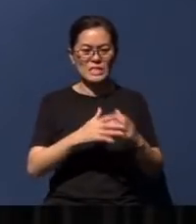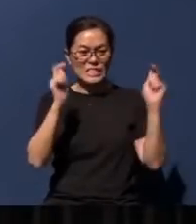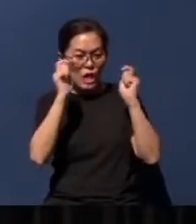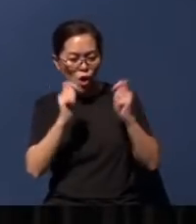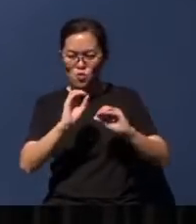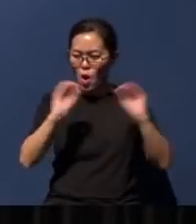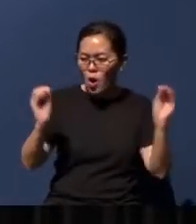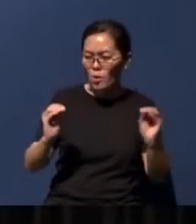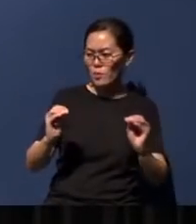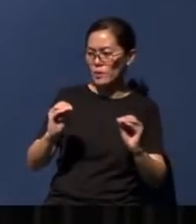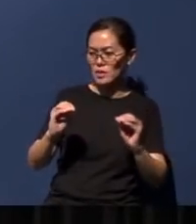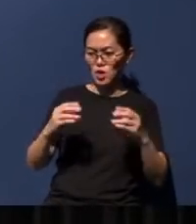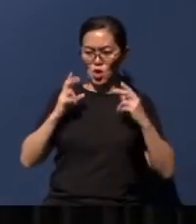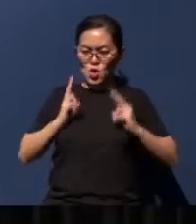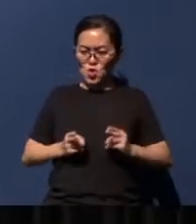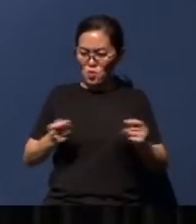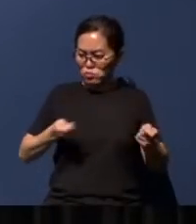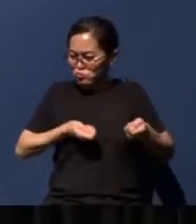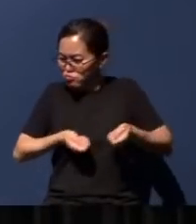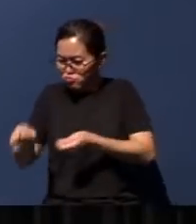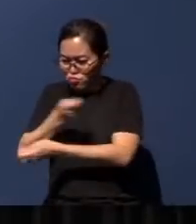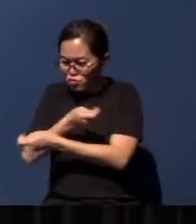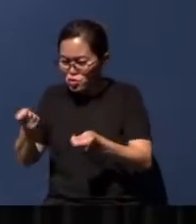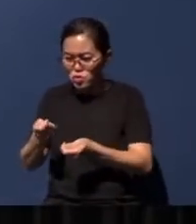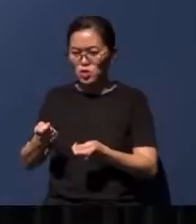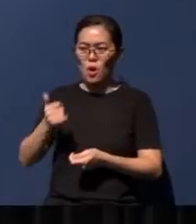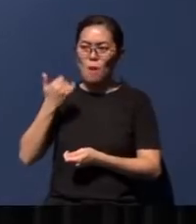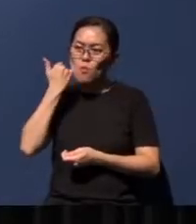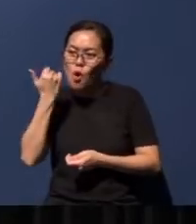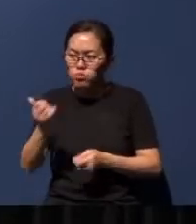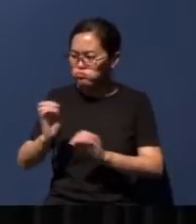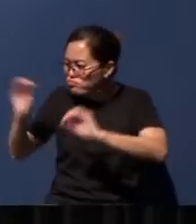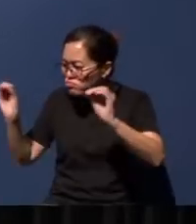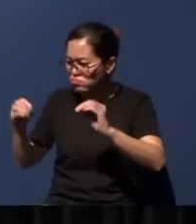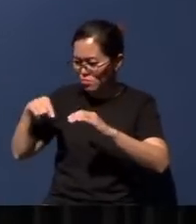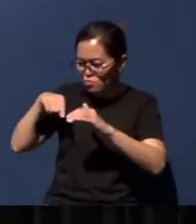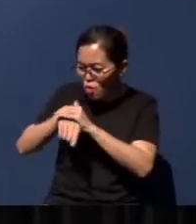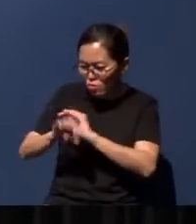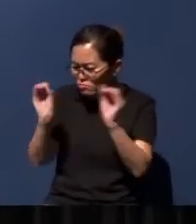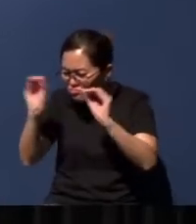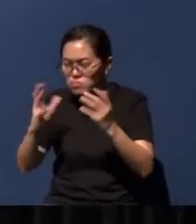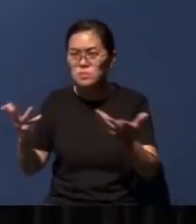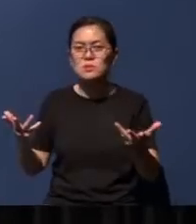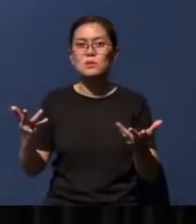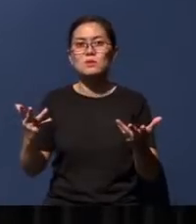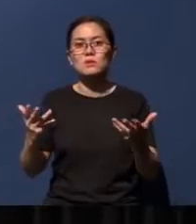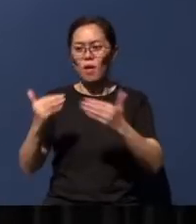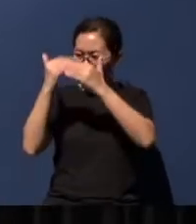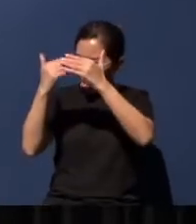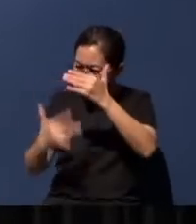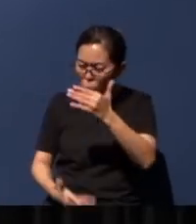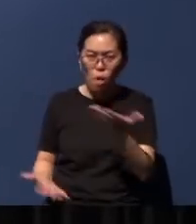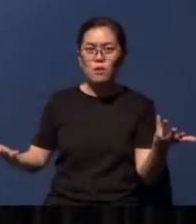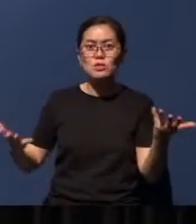human trafficking, no prostitution, no murder. The list goes on. You know, this earthly utopia,